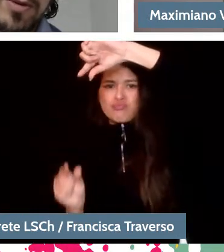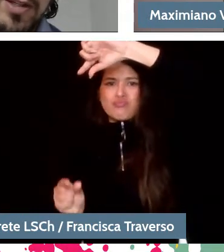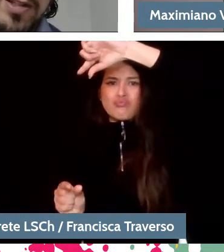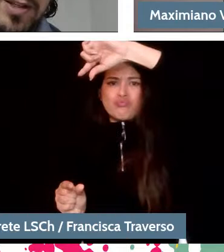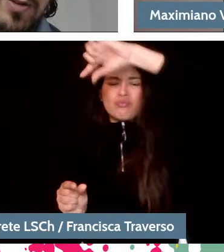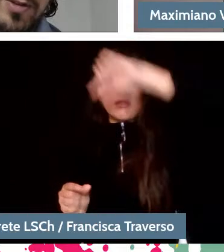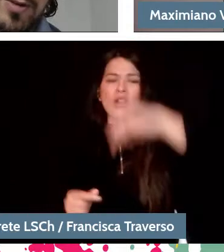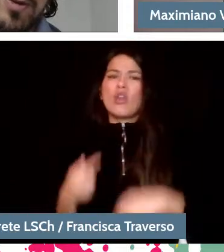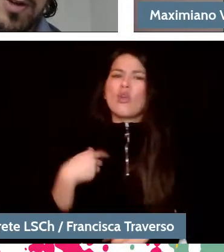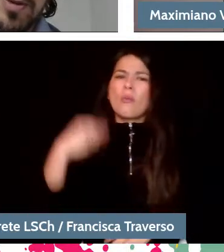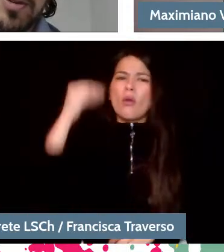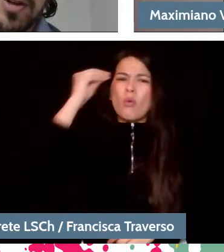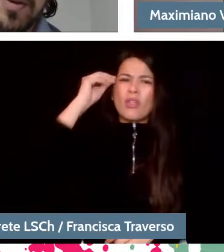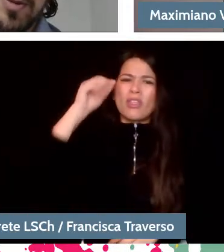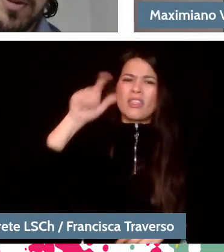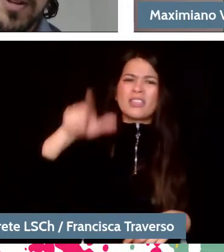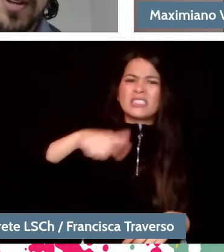but 17-18 million people.